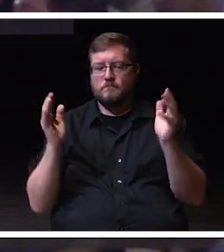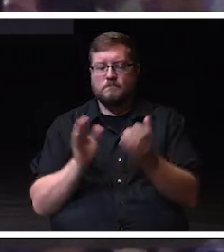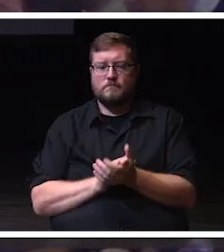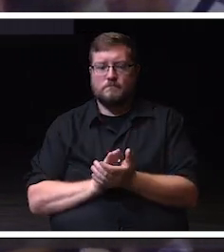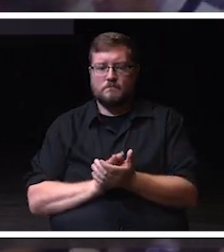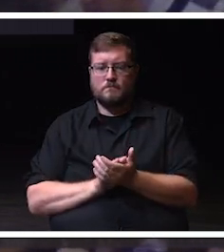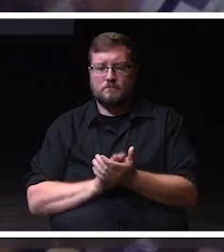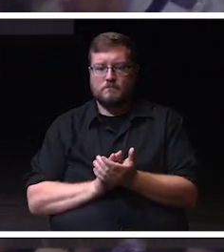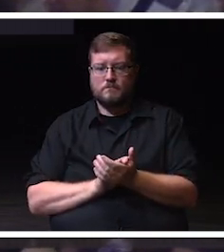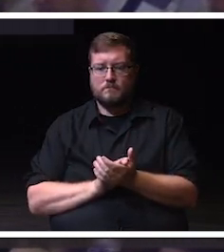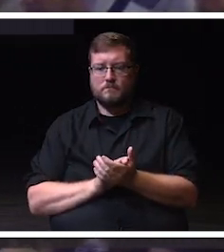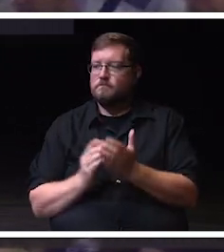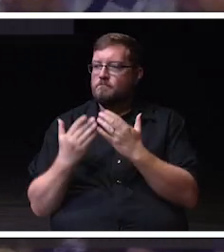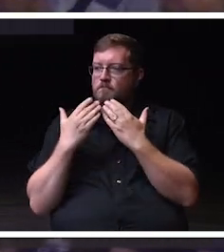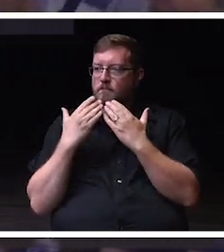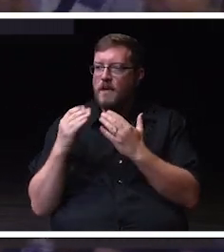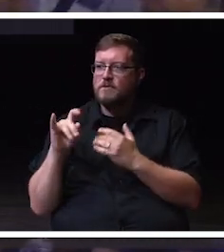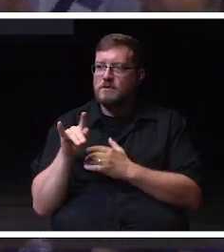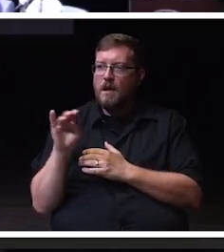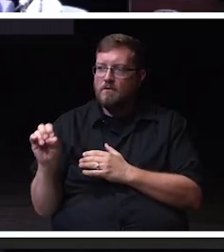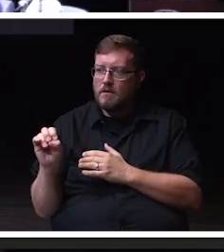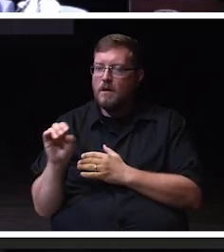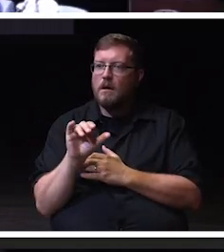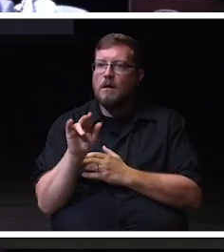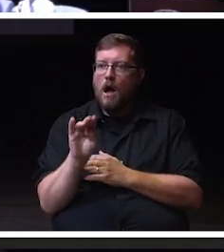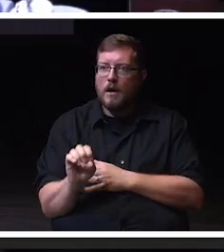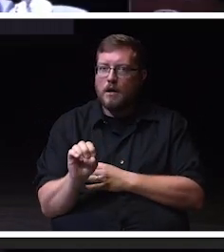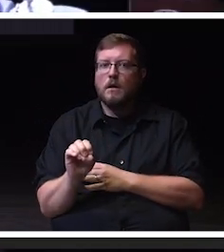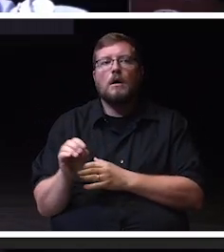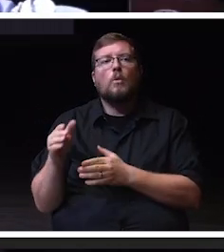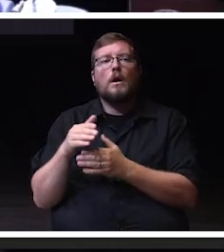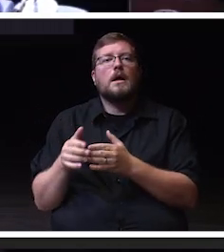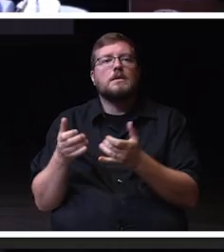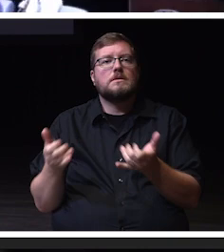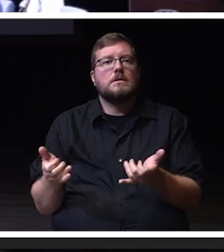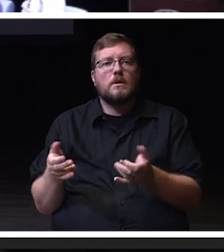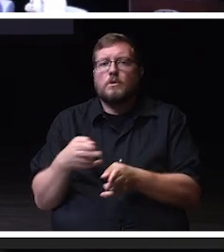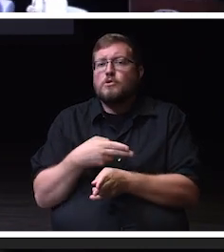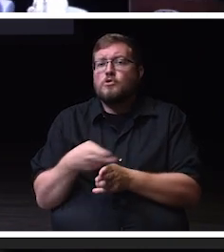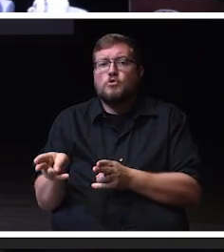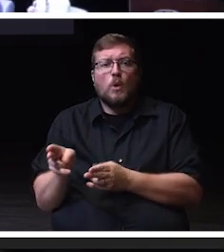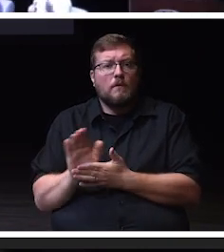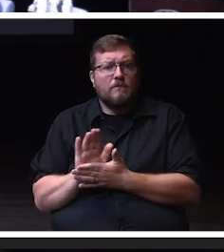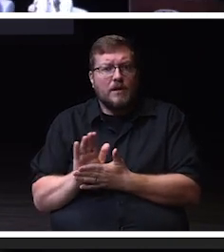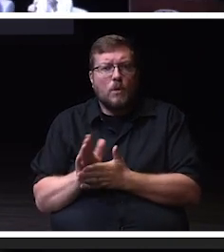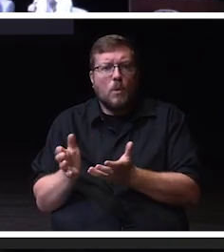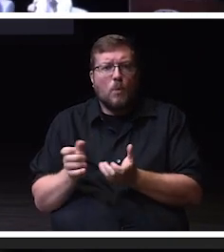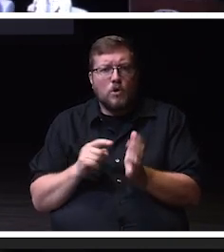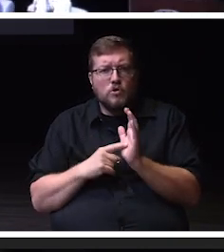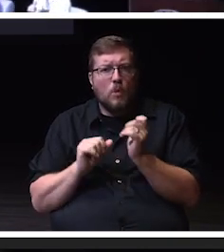Thank you Stephanie. Thank you Connie. We're going to end today's event with a very short video that we want to show you that's debuting right now.